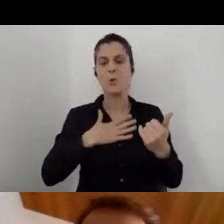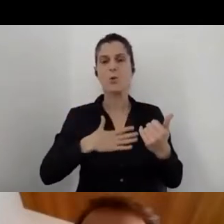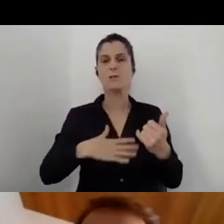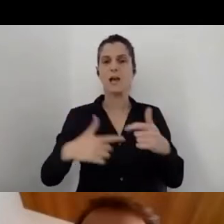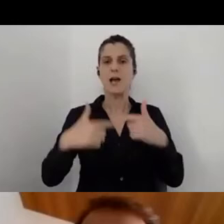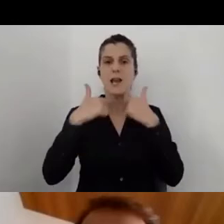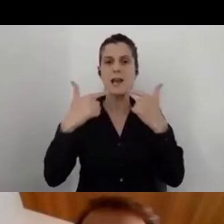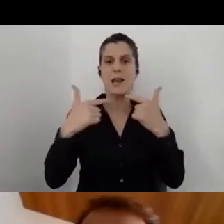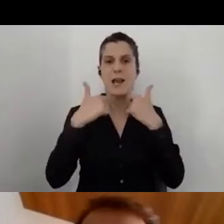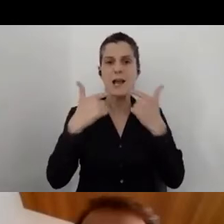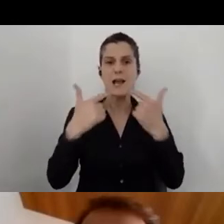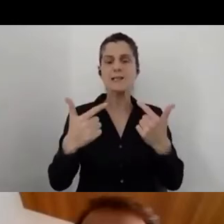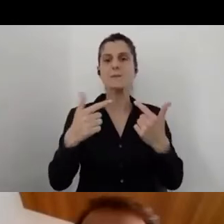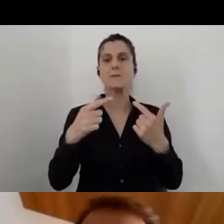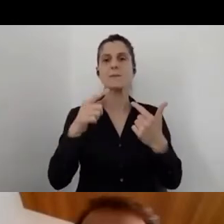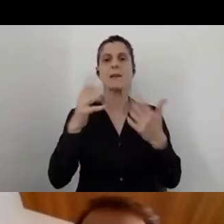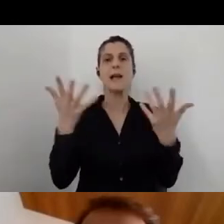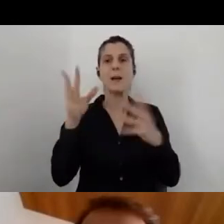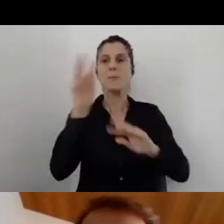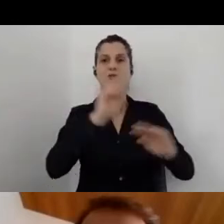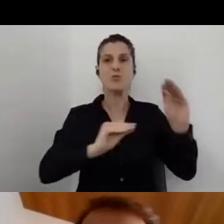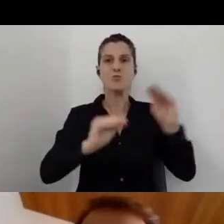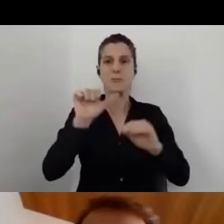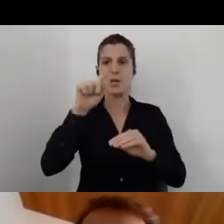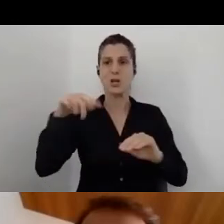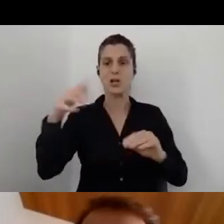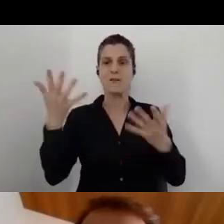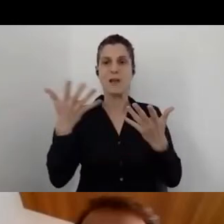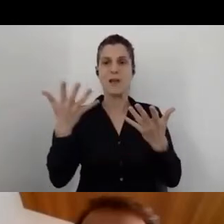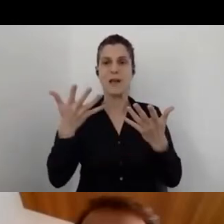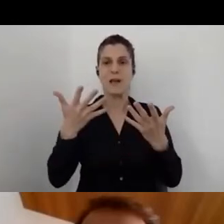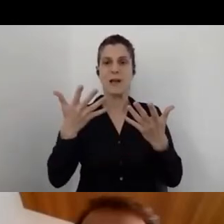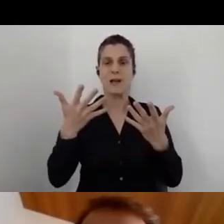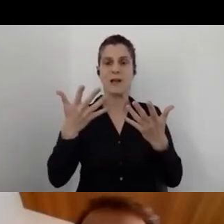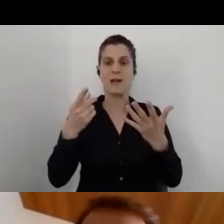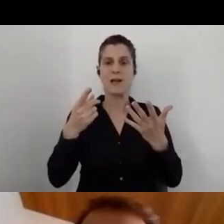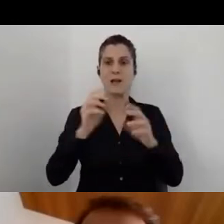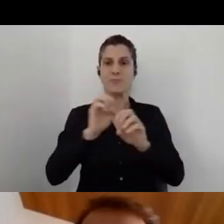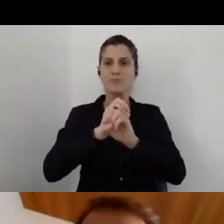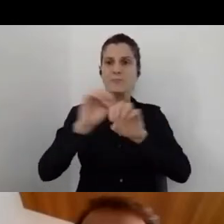use A-Check and how to publish a survey and assessment in A-Check.